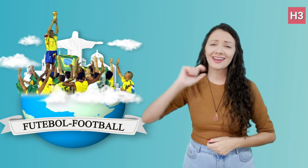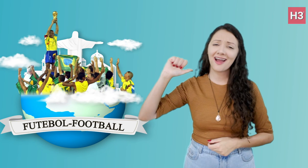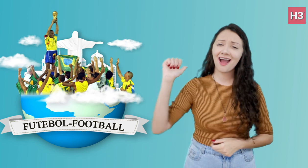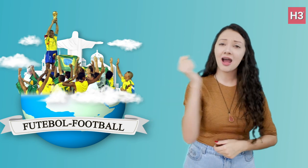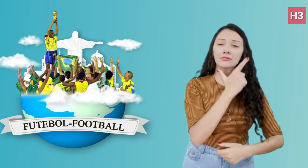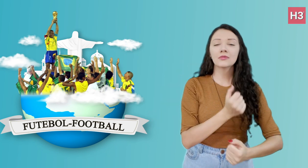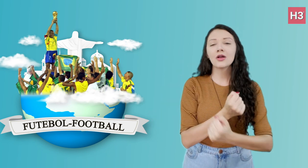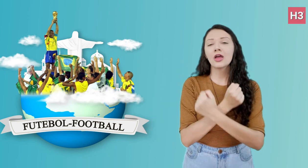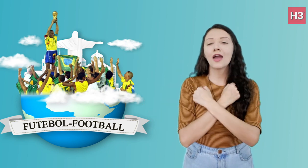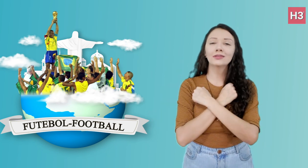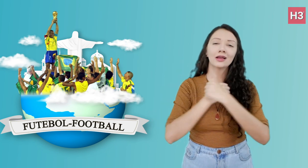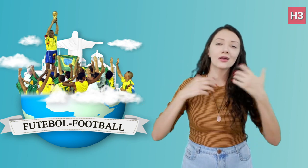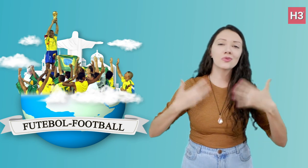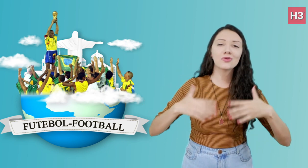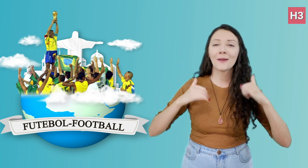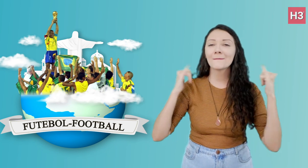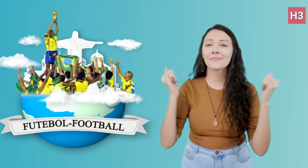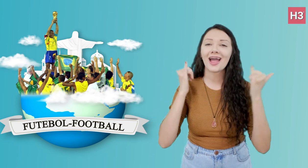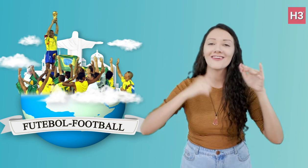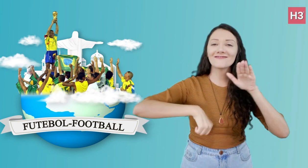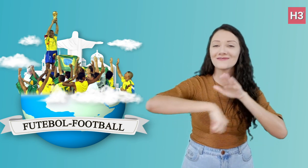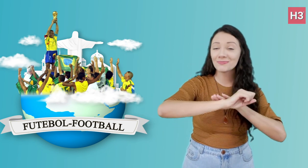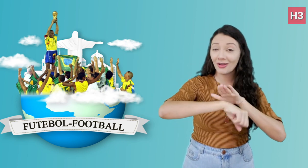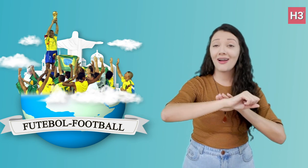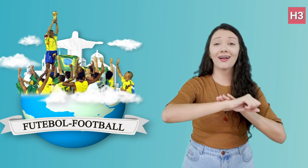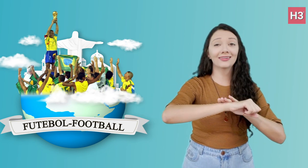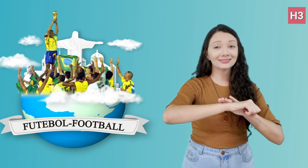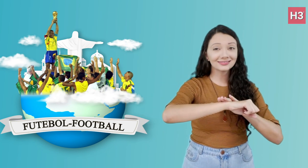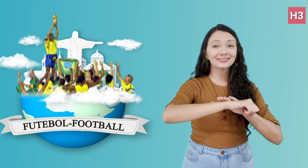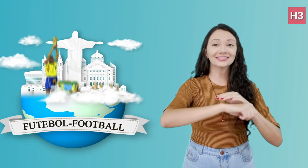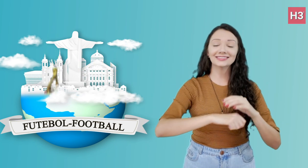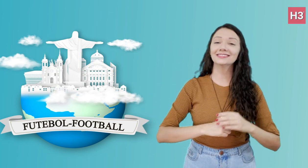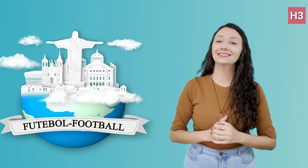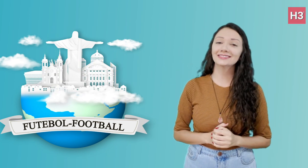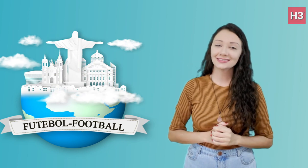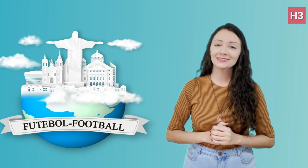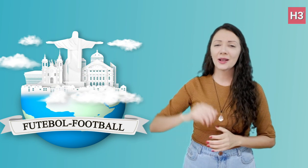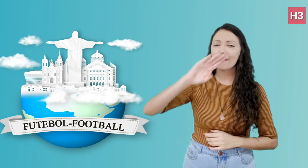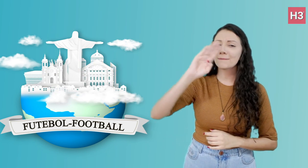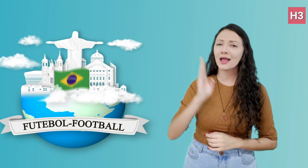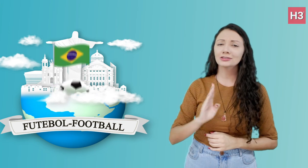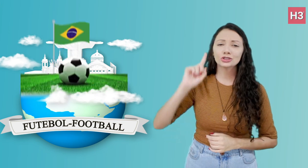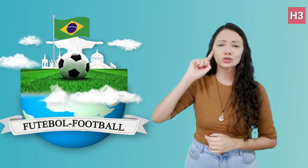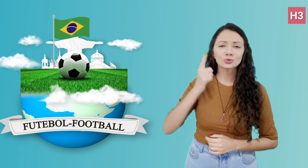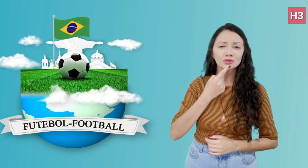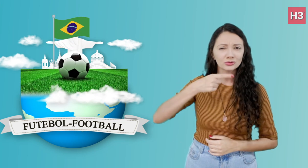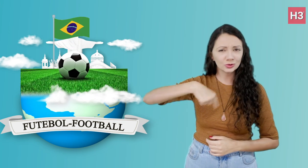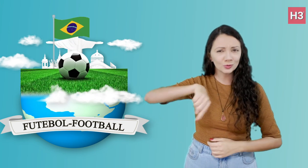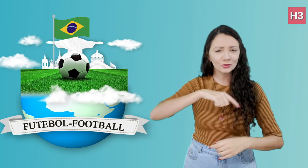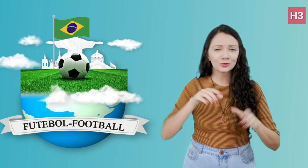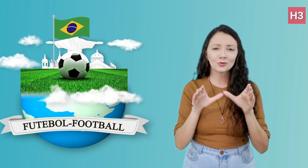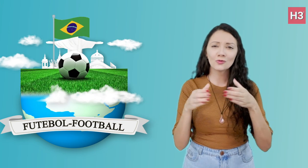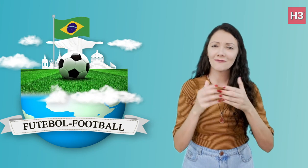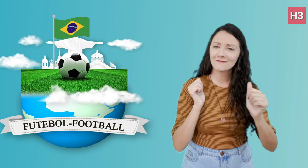children, adults, seniors and everyone! What about Deaf people, do they play futebol?